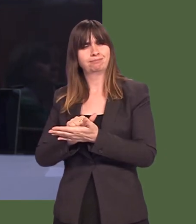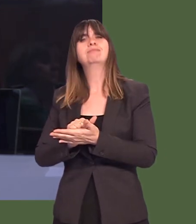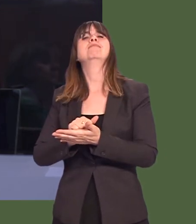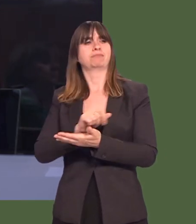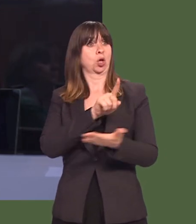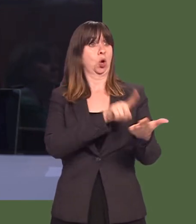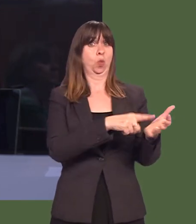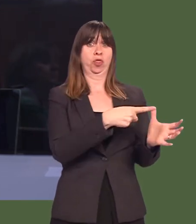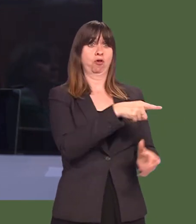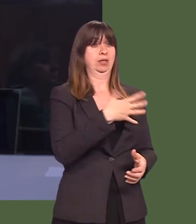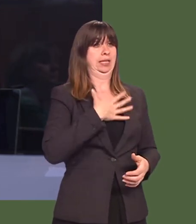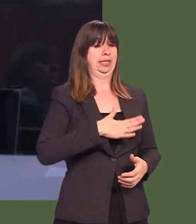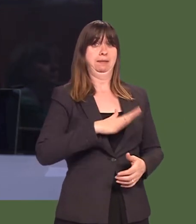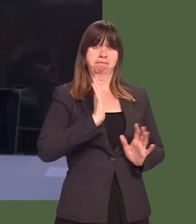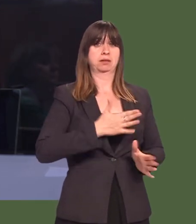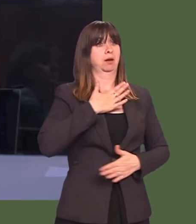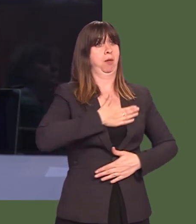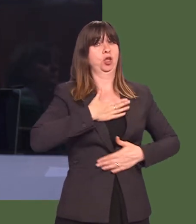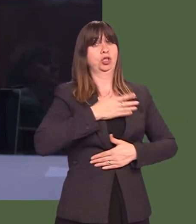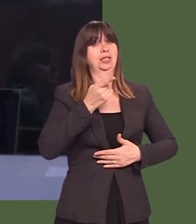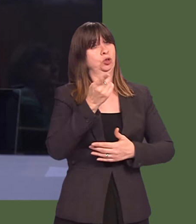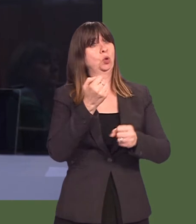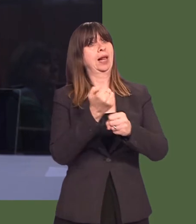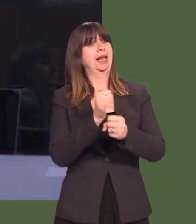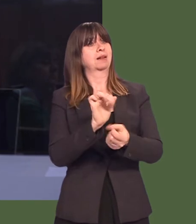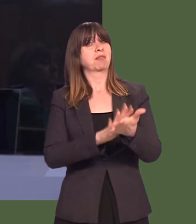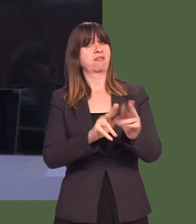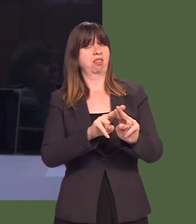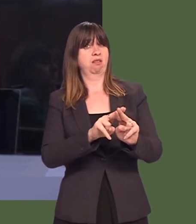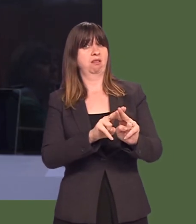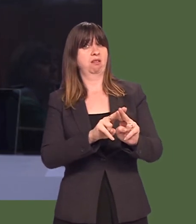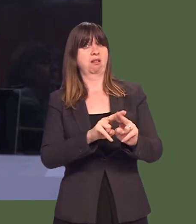The ombudsman has called on the local authority to apologise to Glynís parents and have further